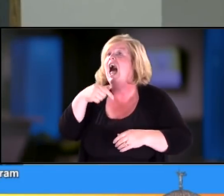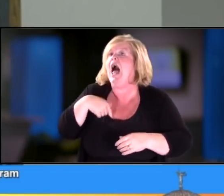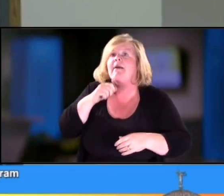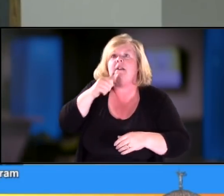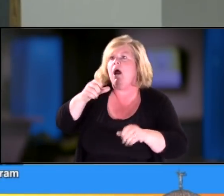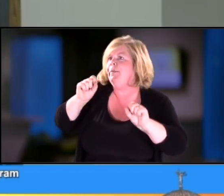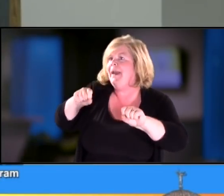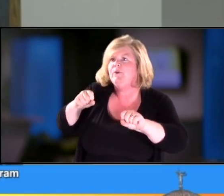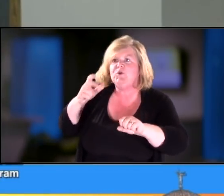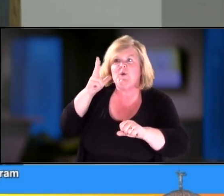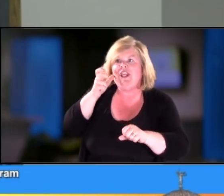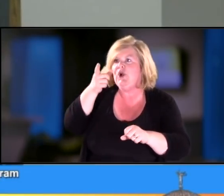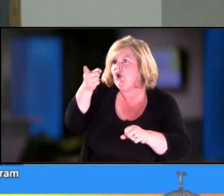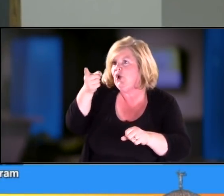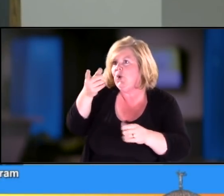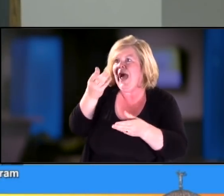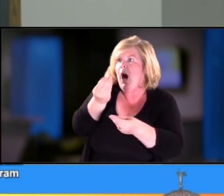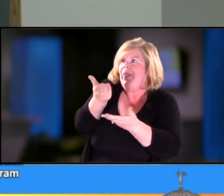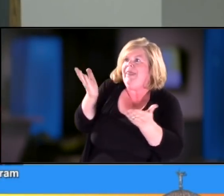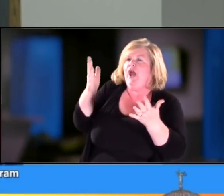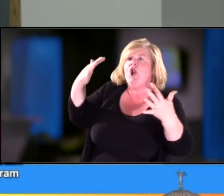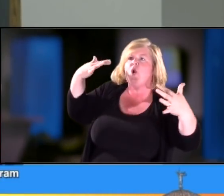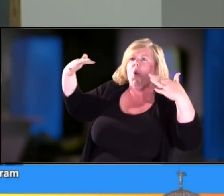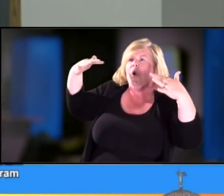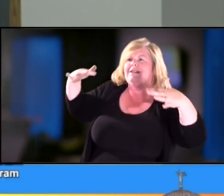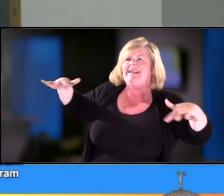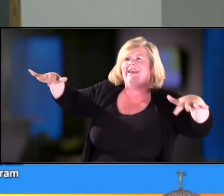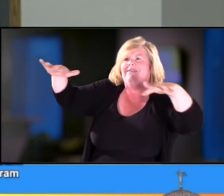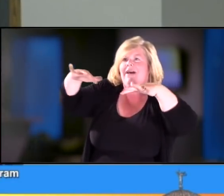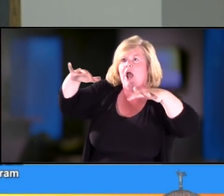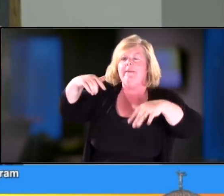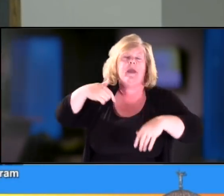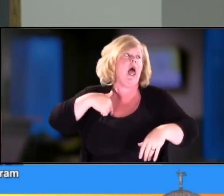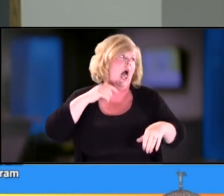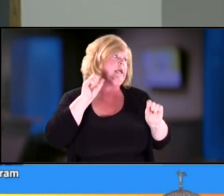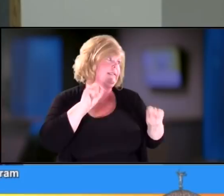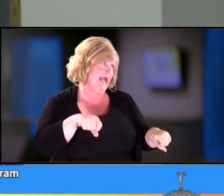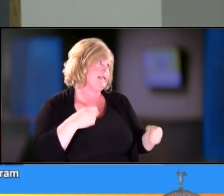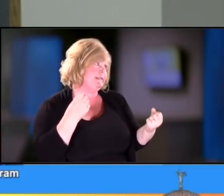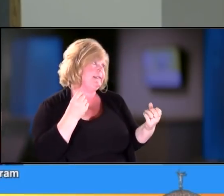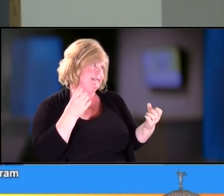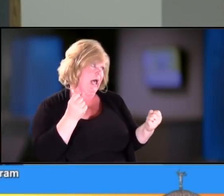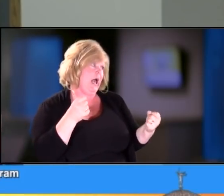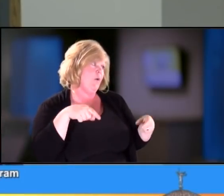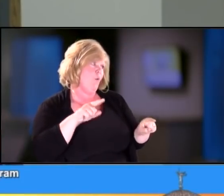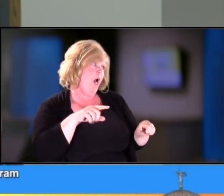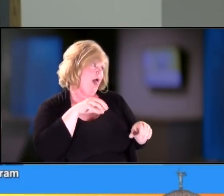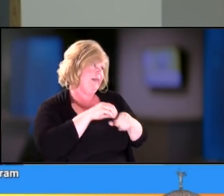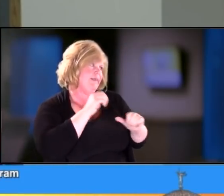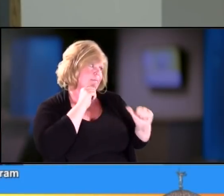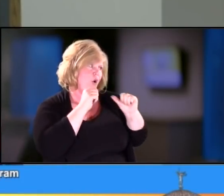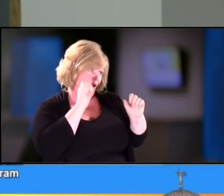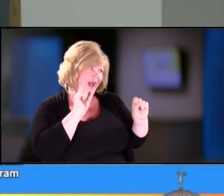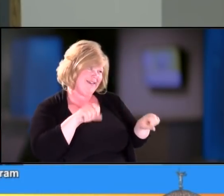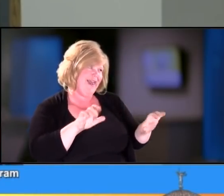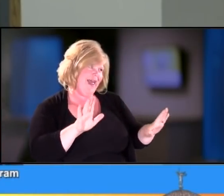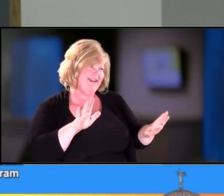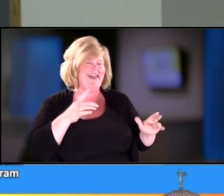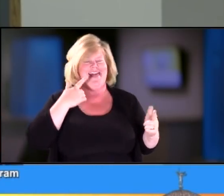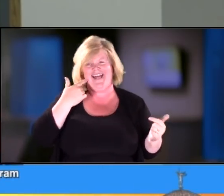Yeah, I'm not gonna be able to hear in a noisy environment. Chair: I can sign in a bar. Supt. Reichman: